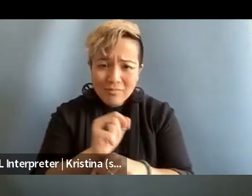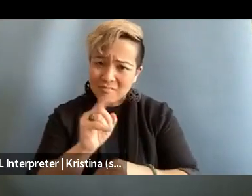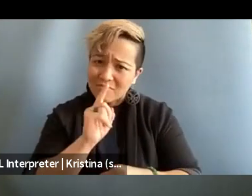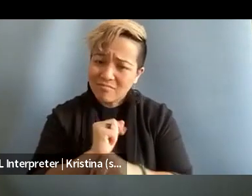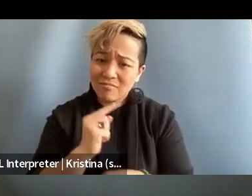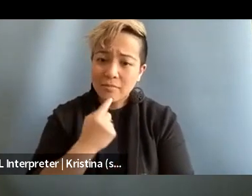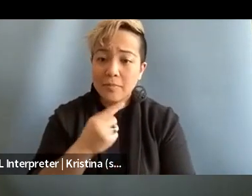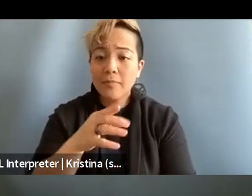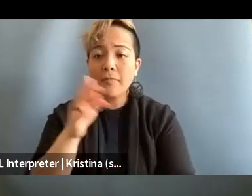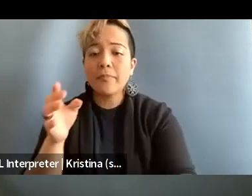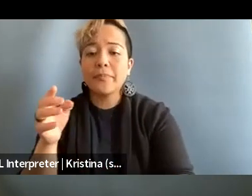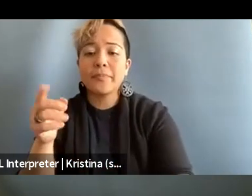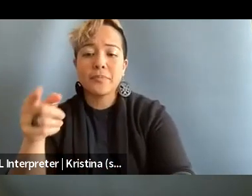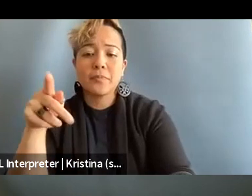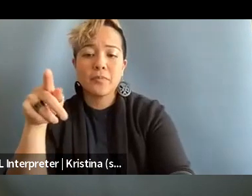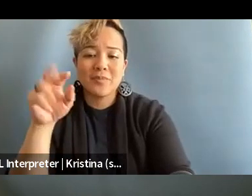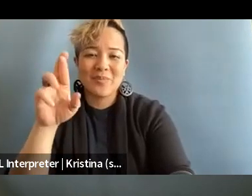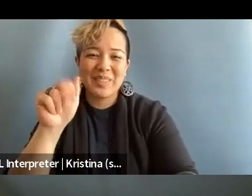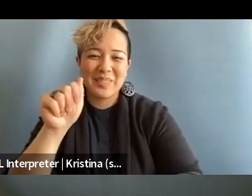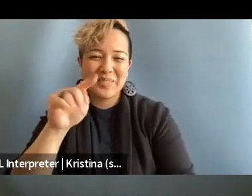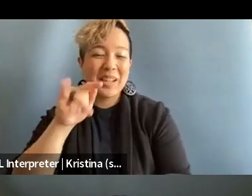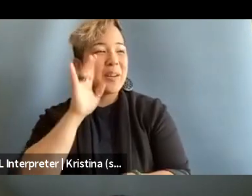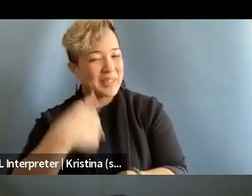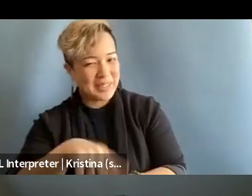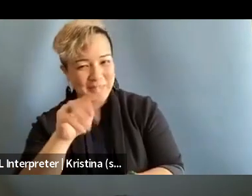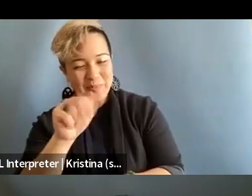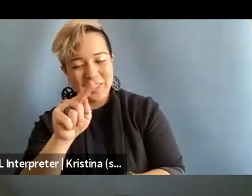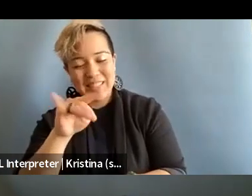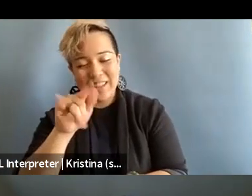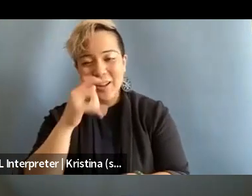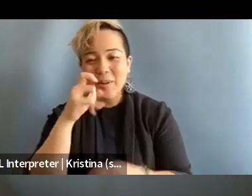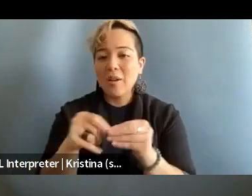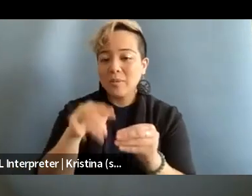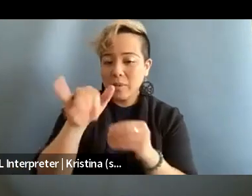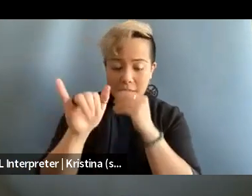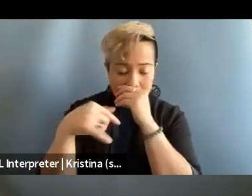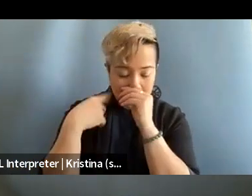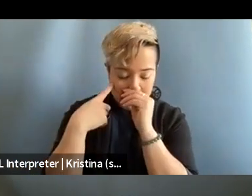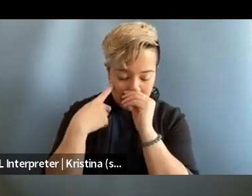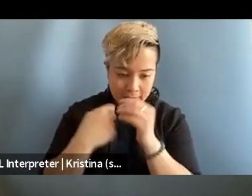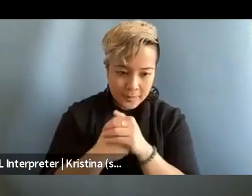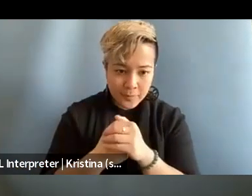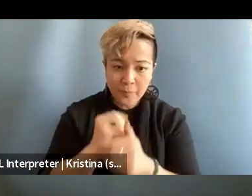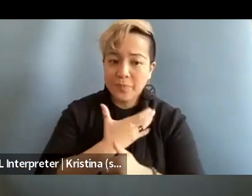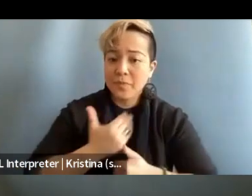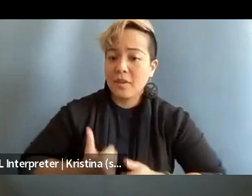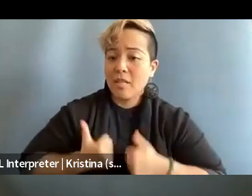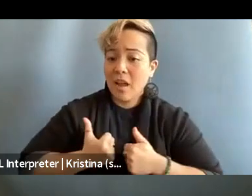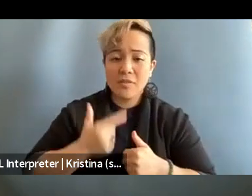Adding on to that, I mean, oh this is Pratika, adding on to that, I just think that our lives are so intertwined,